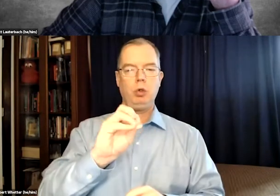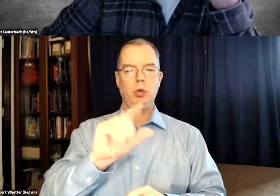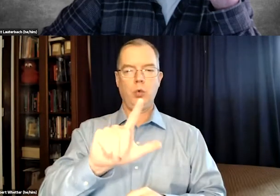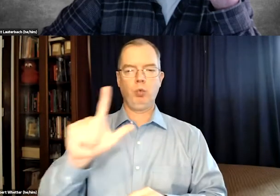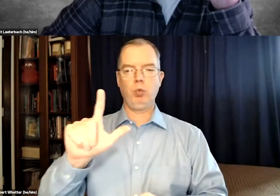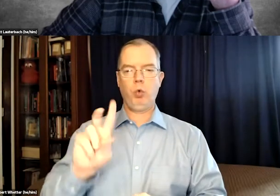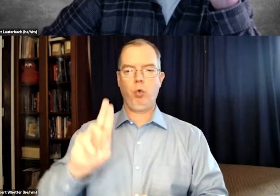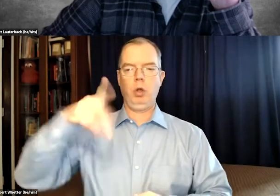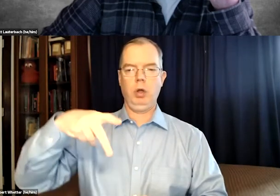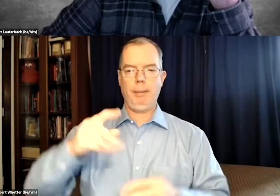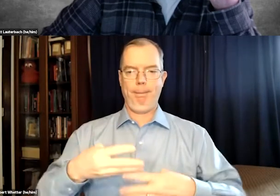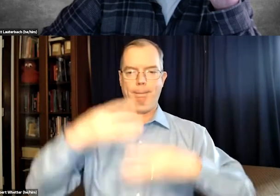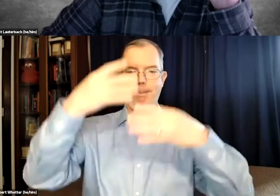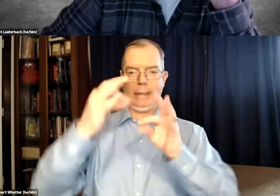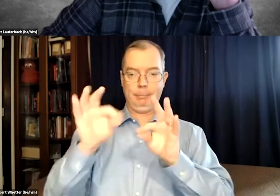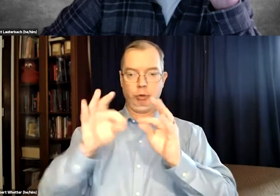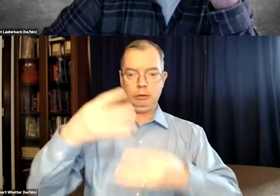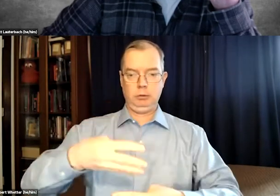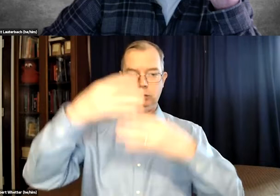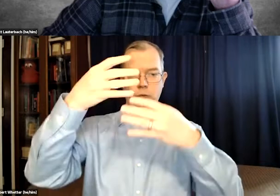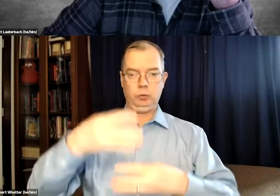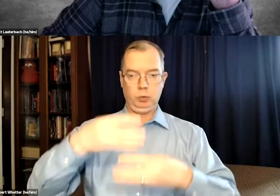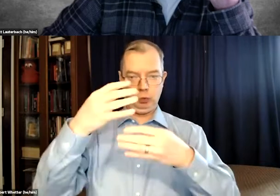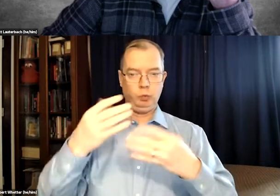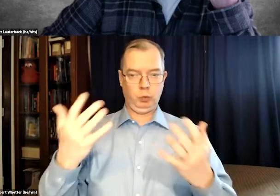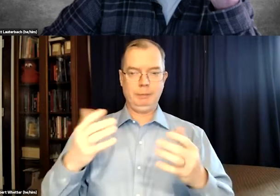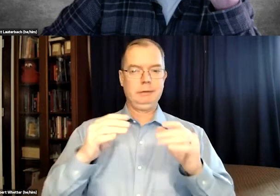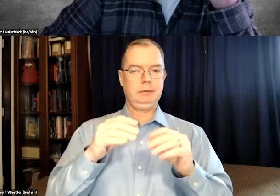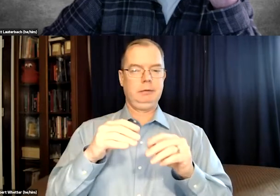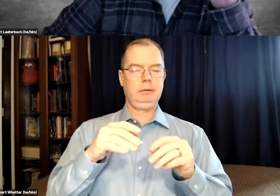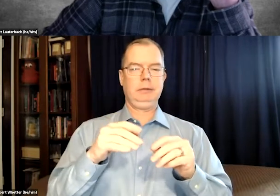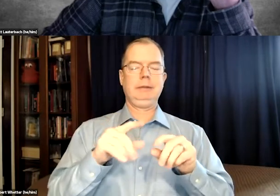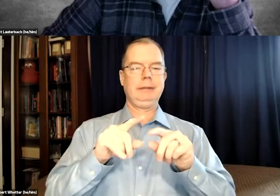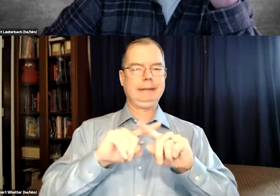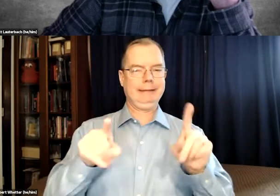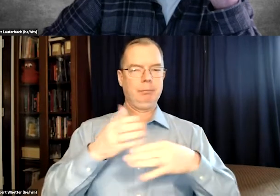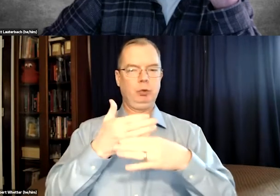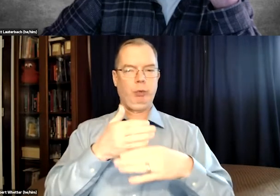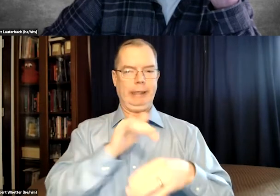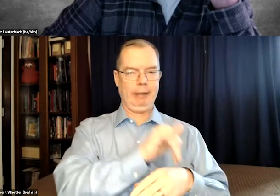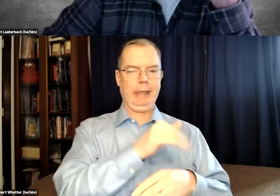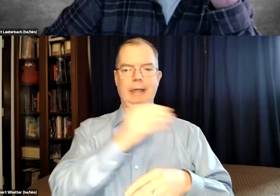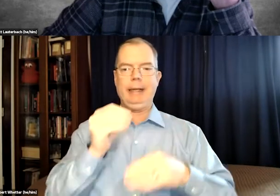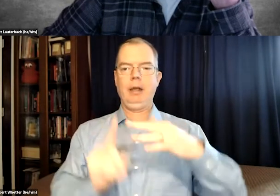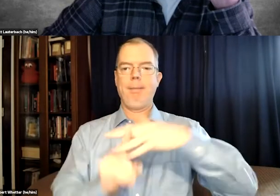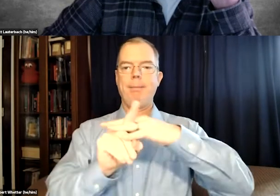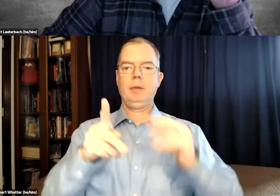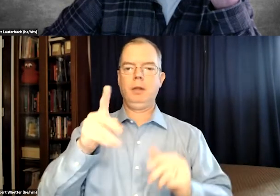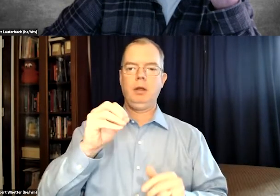they do a lot of roll ups. Roll up captioning. And there's a difference between